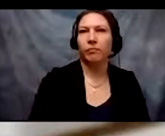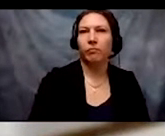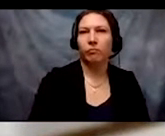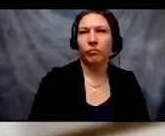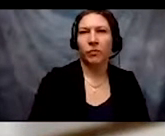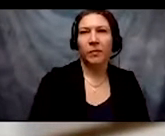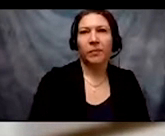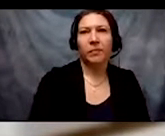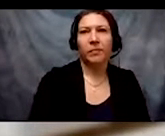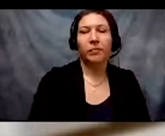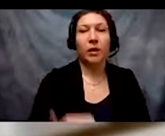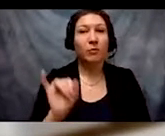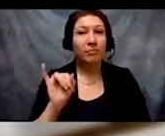turn your camera on during the breakout, if you can again turn it